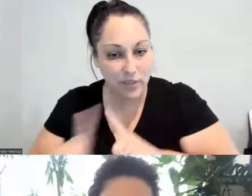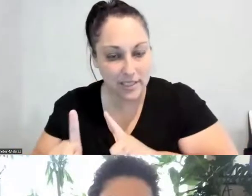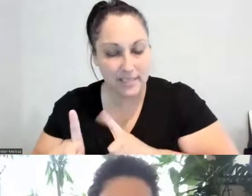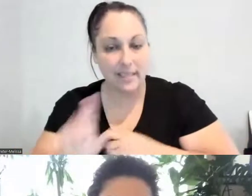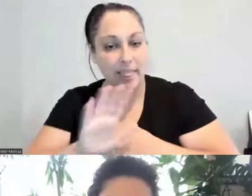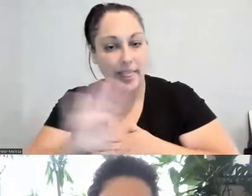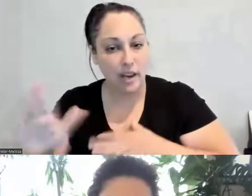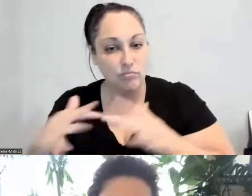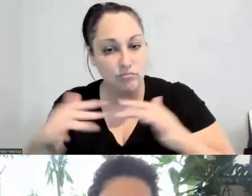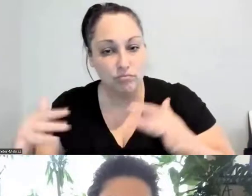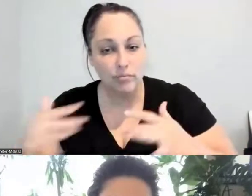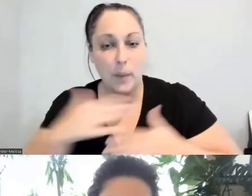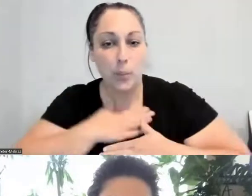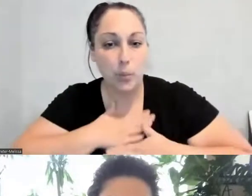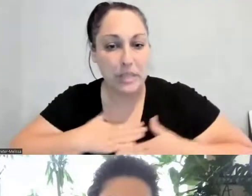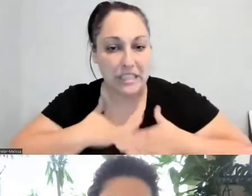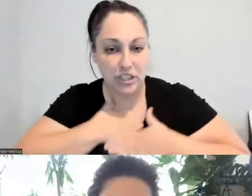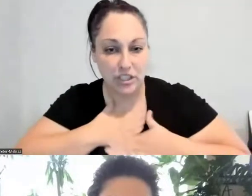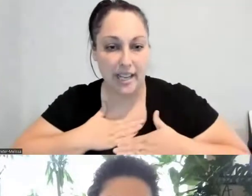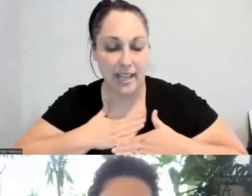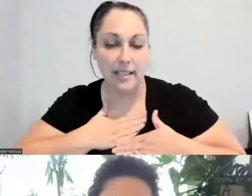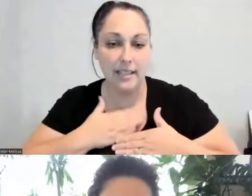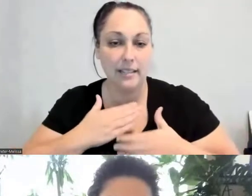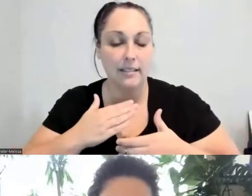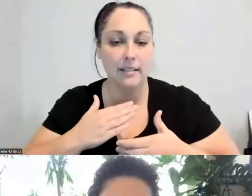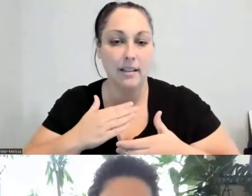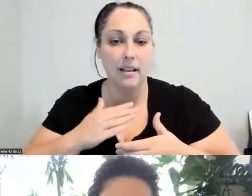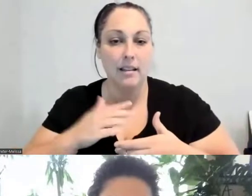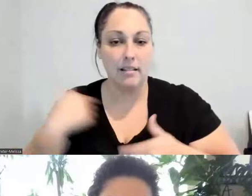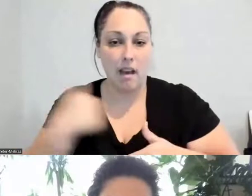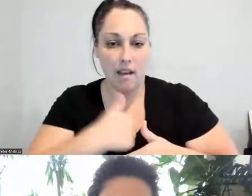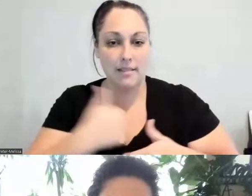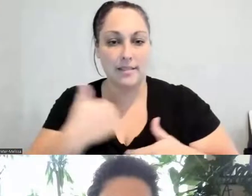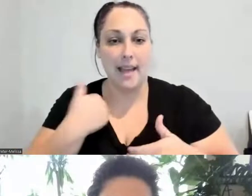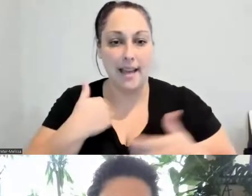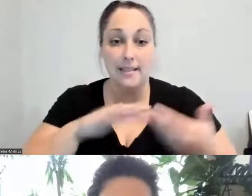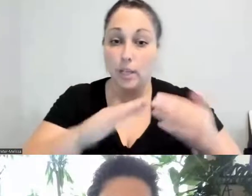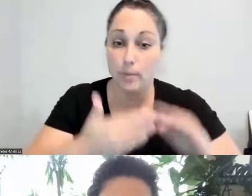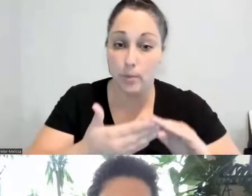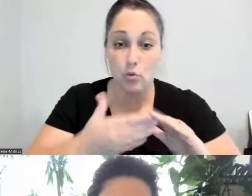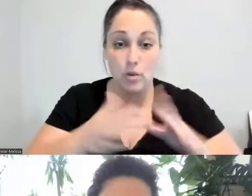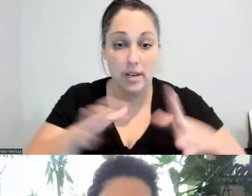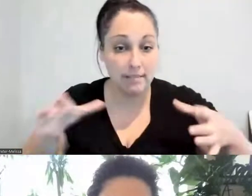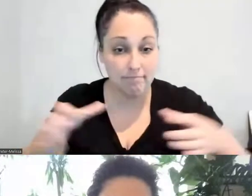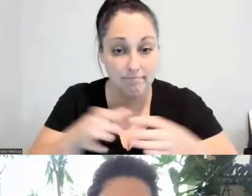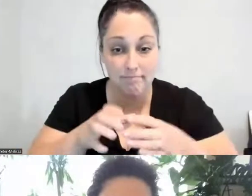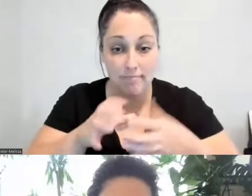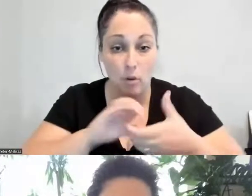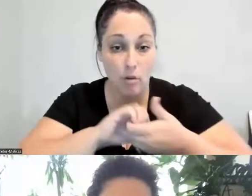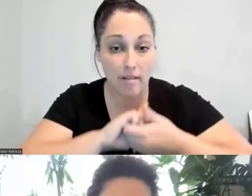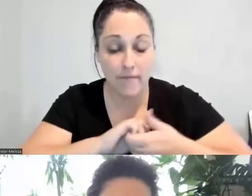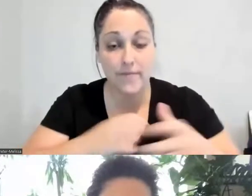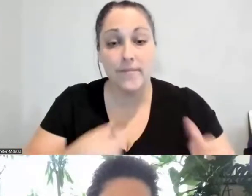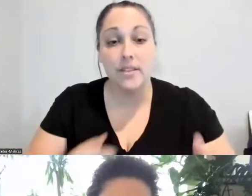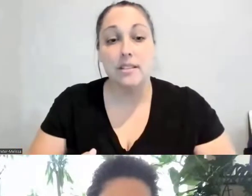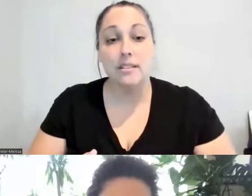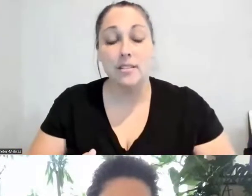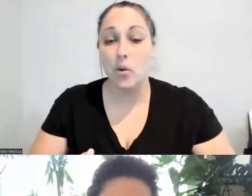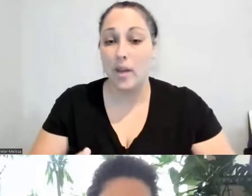as collectives, as part of communities, as part of communities with histories, I say absolutely talking to people.